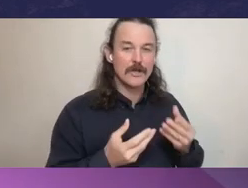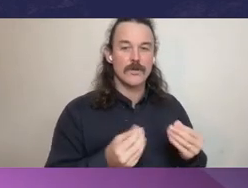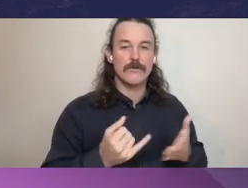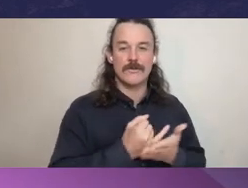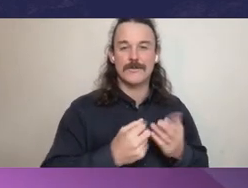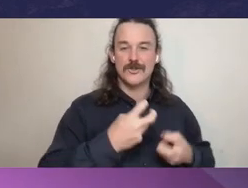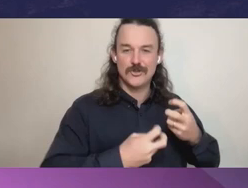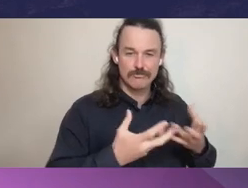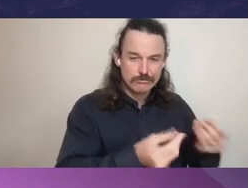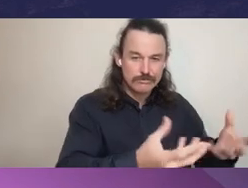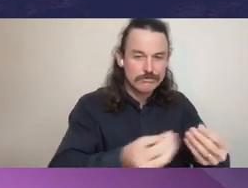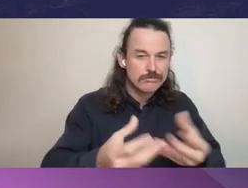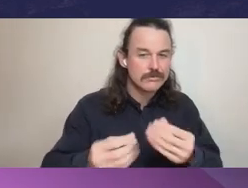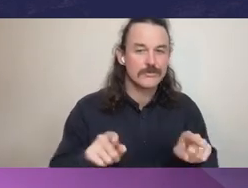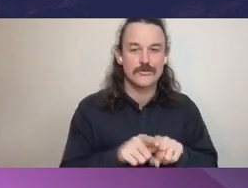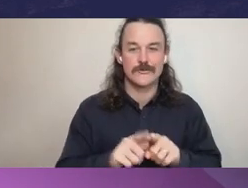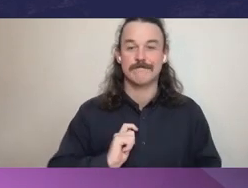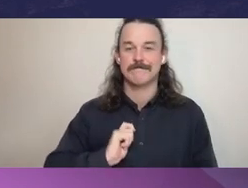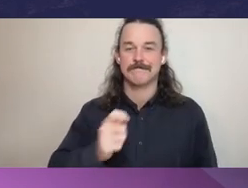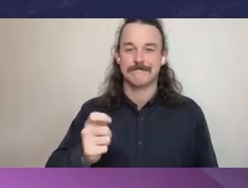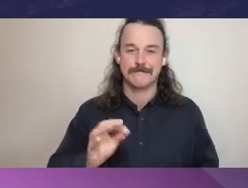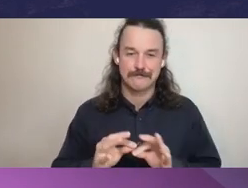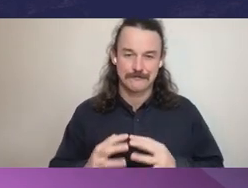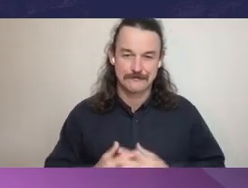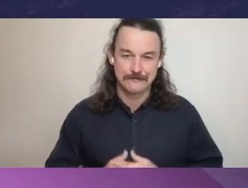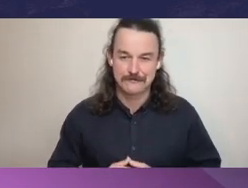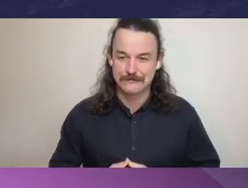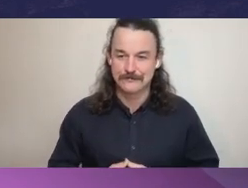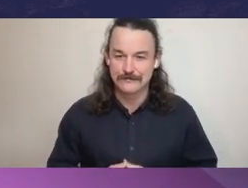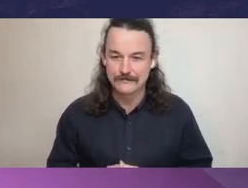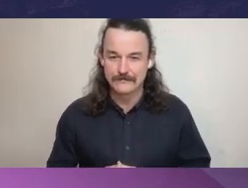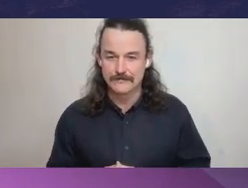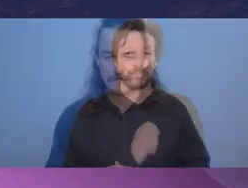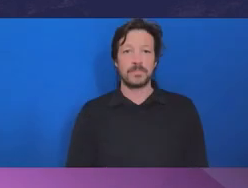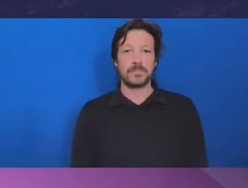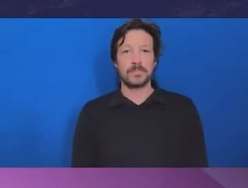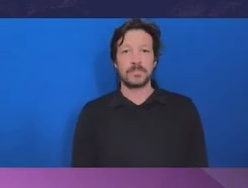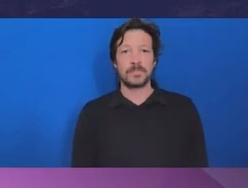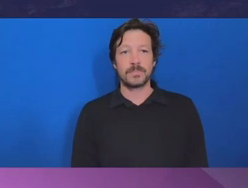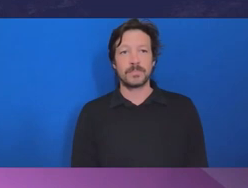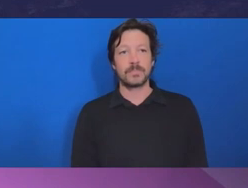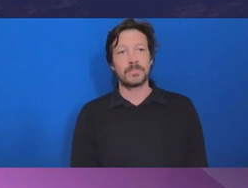Roberta: Deborah, you’ve been in the role since 2014. Any reflections? Ombudsman Glass: Yeah, you know, it's